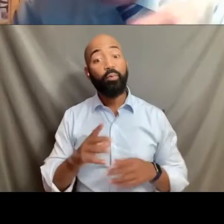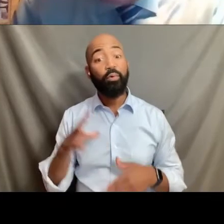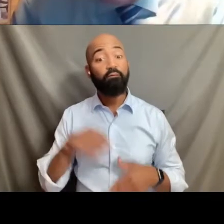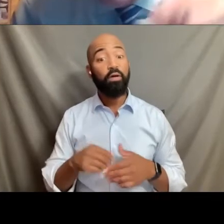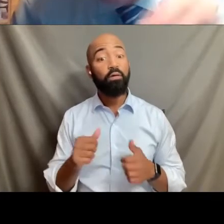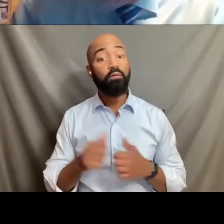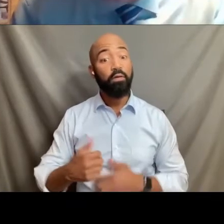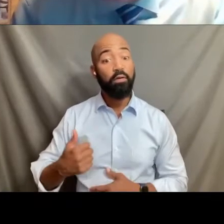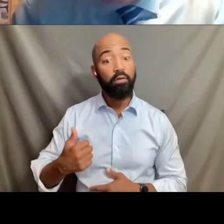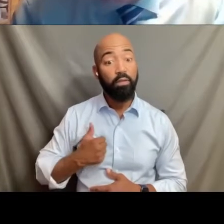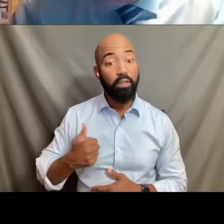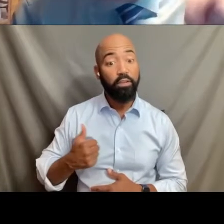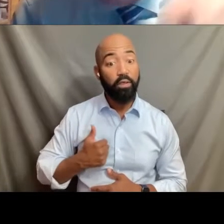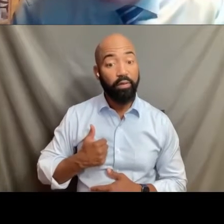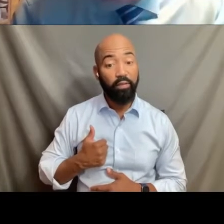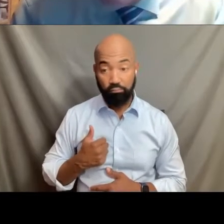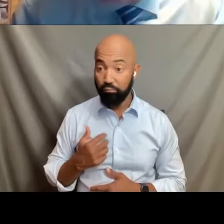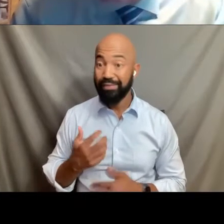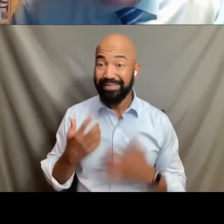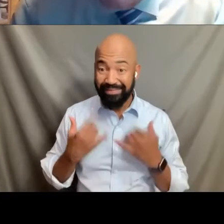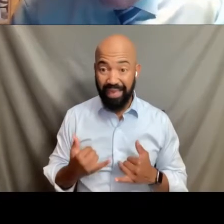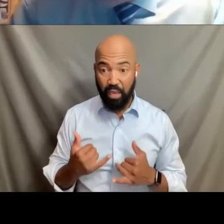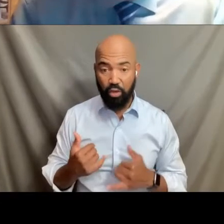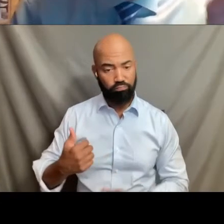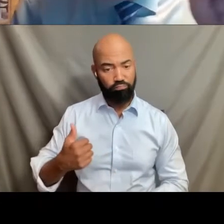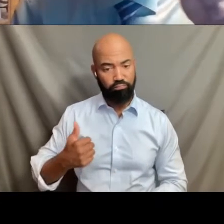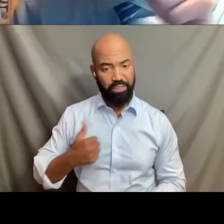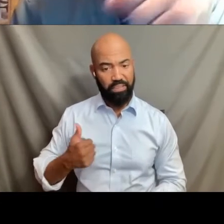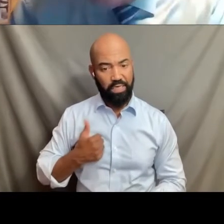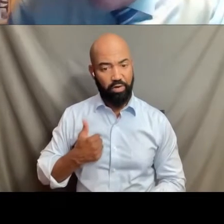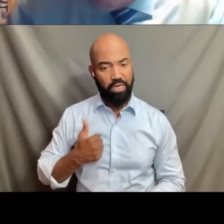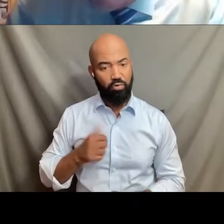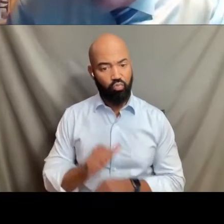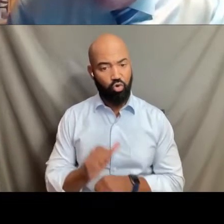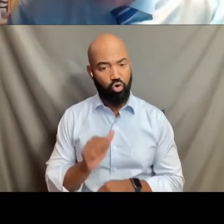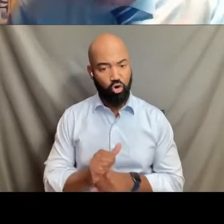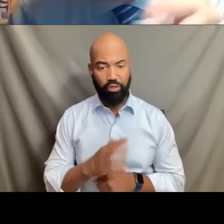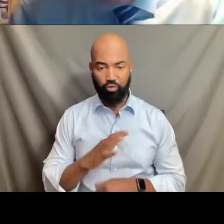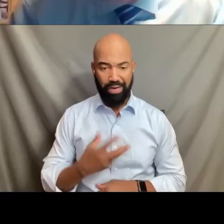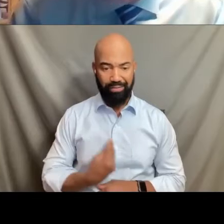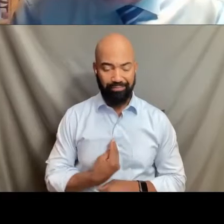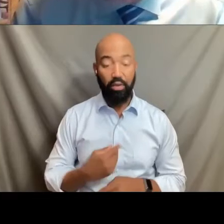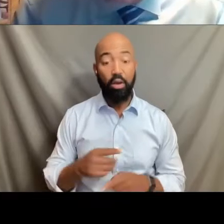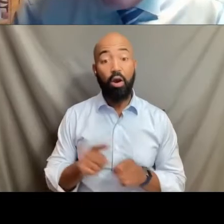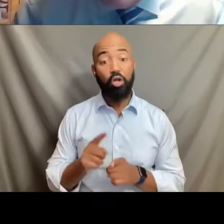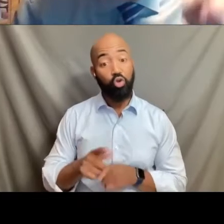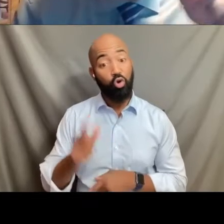presently in the military who are transgender or who want to enlist in the military who are transgender,